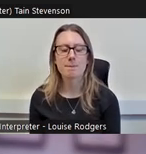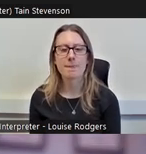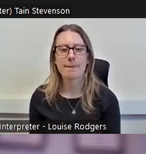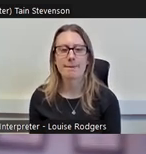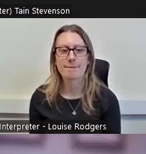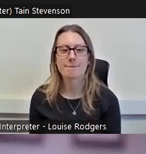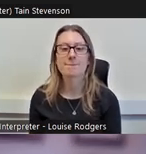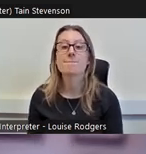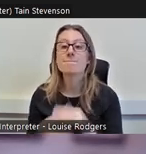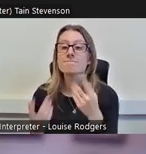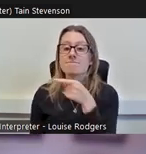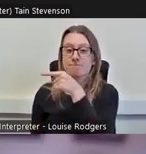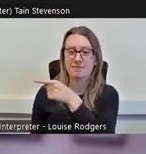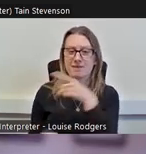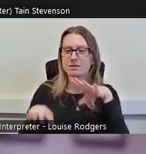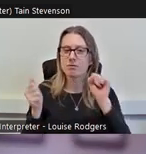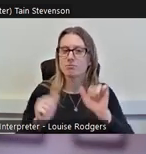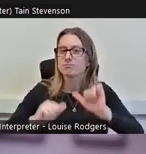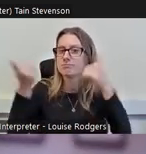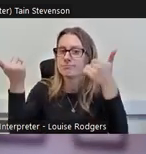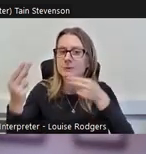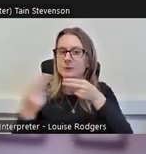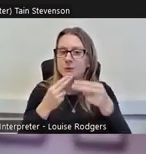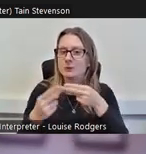we're going to start off with a really good news story—and I will